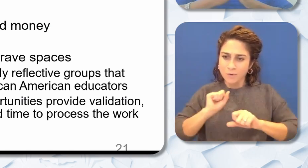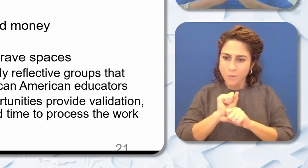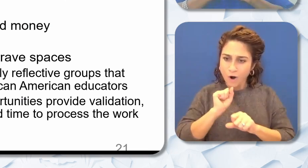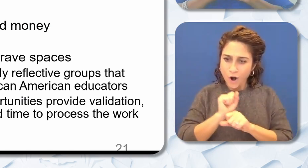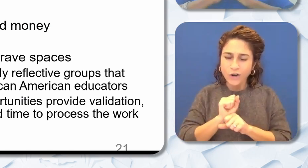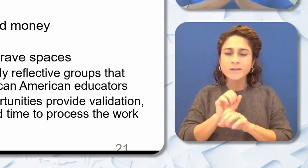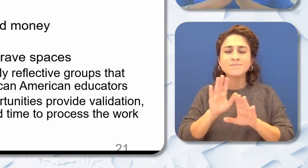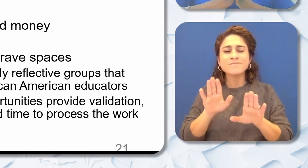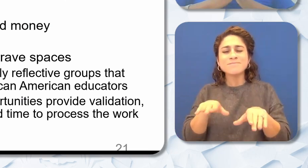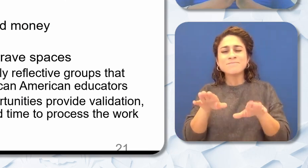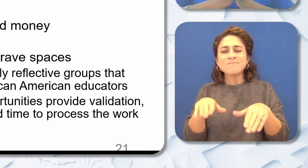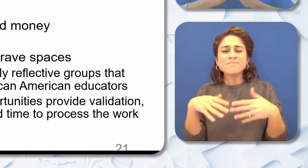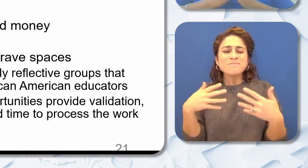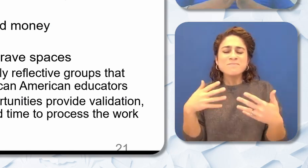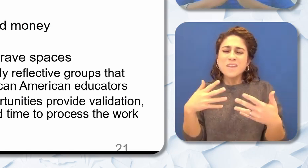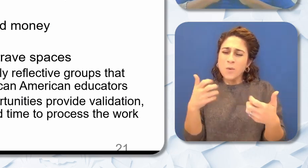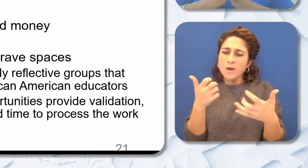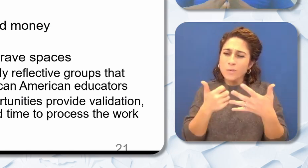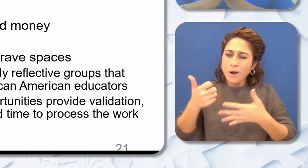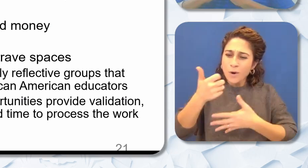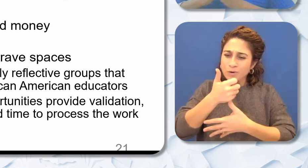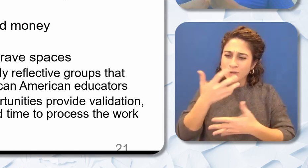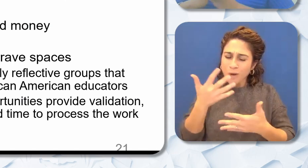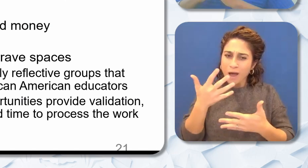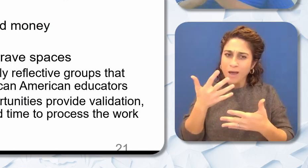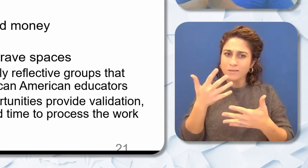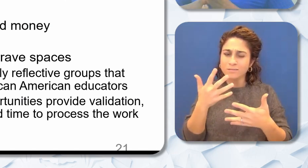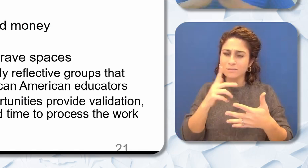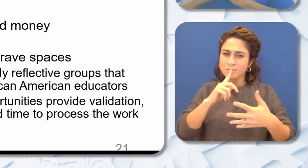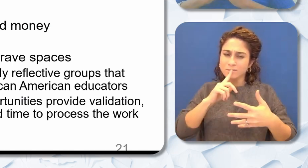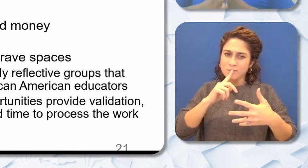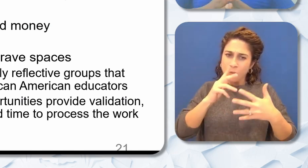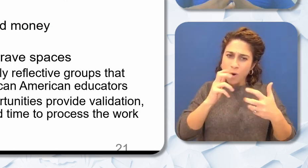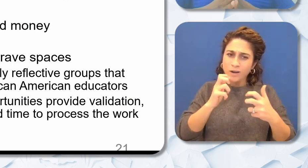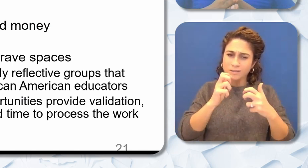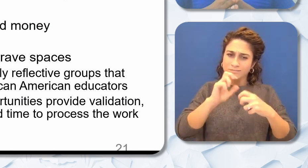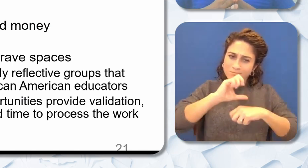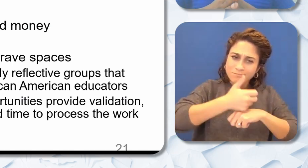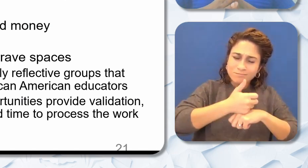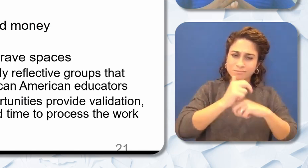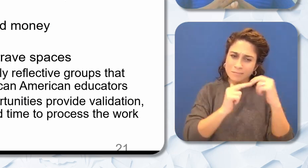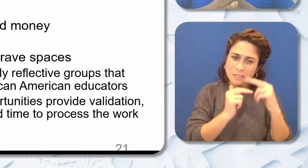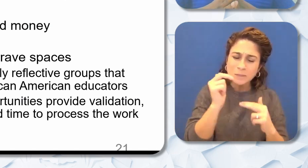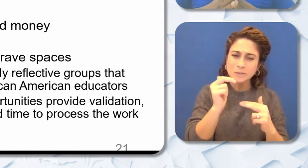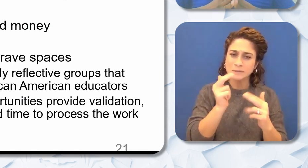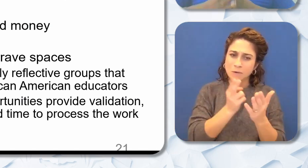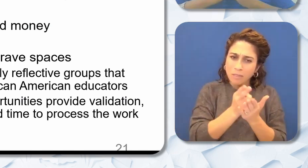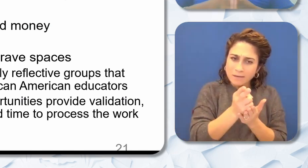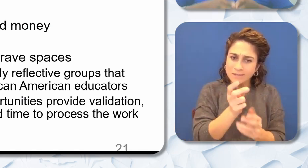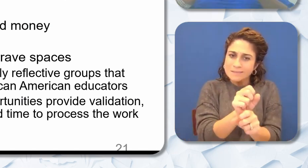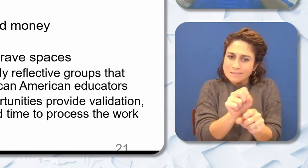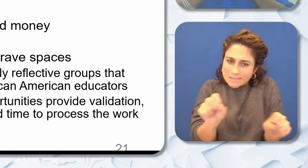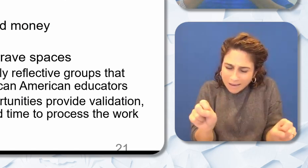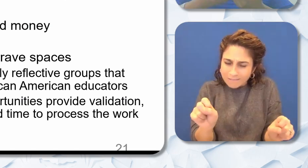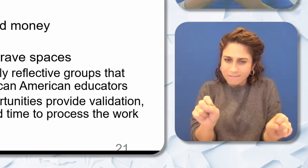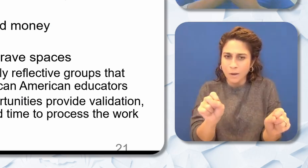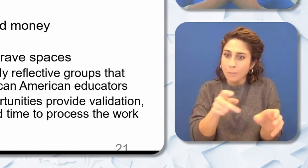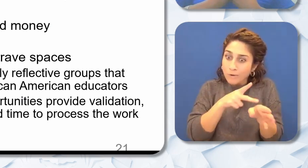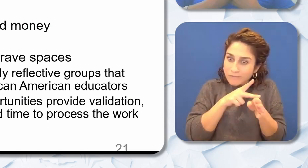off by prior prioritizing building authentic safe professional relationships. Oftentimes we come to